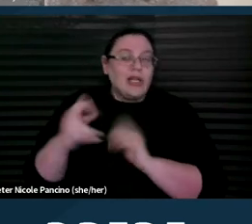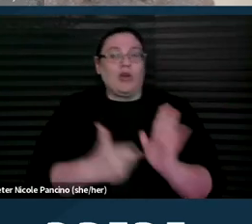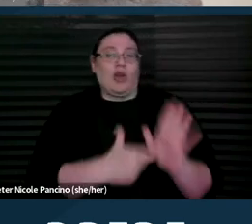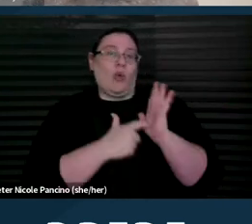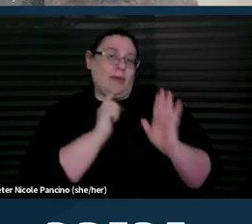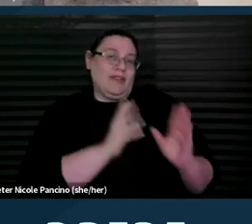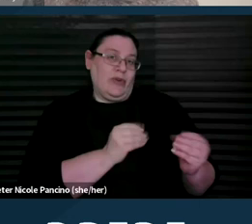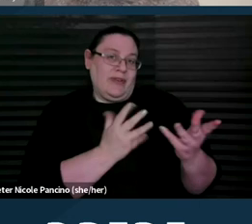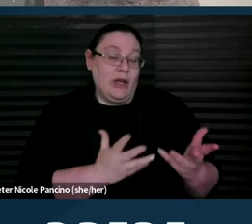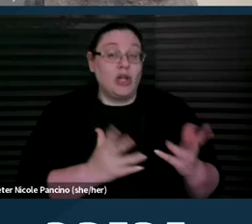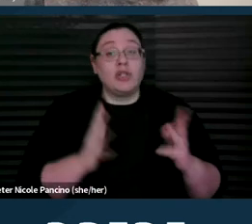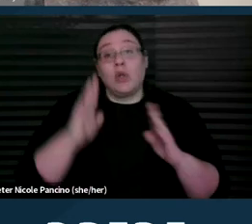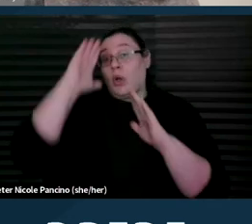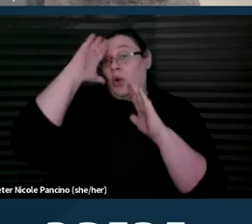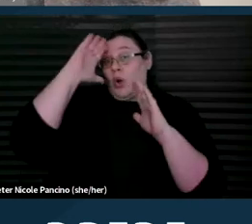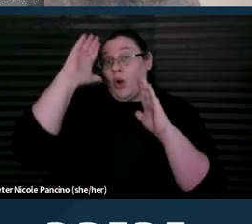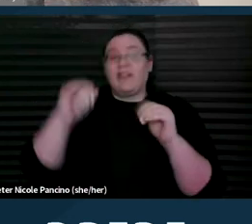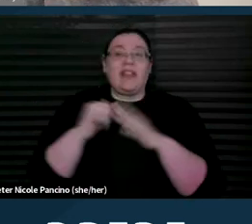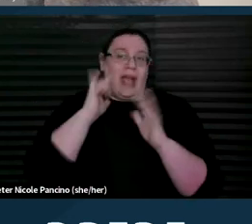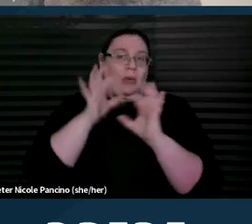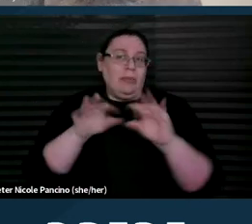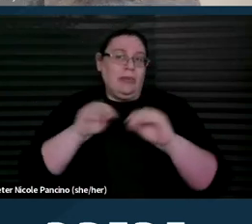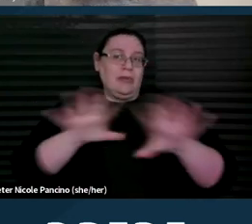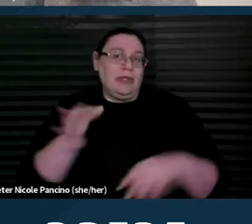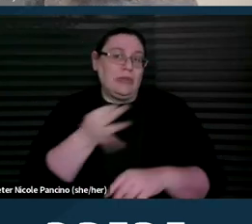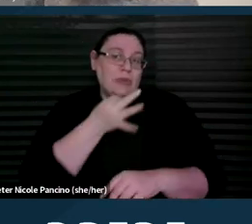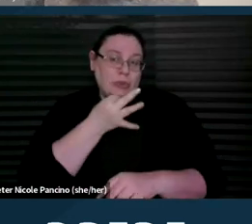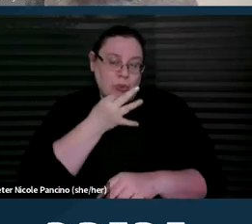So hopefully, that will be released soon and you can keep an eye out,